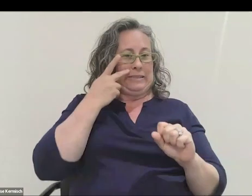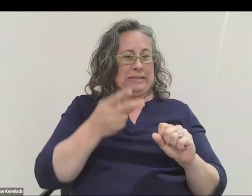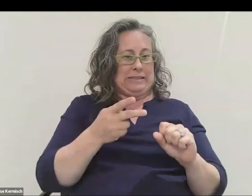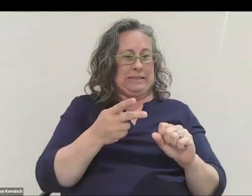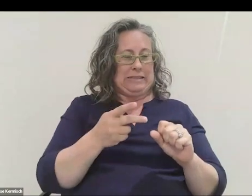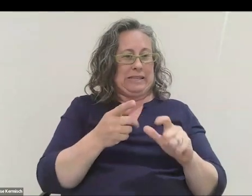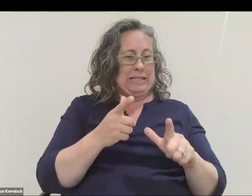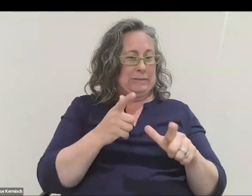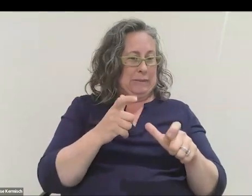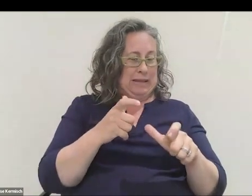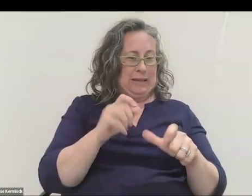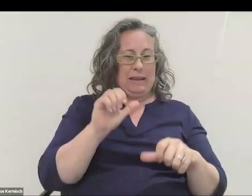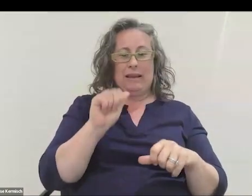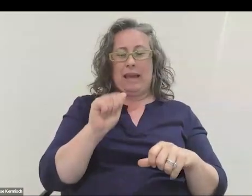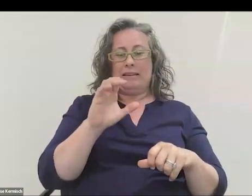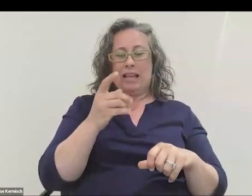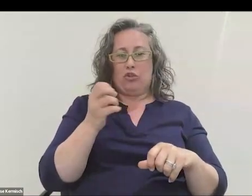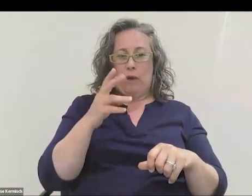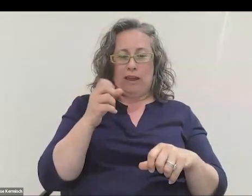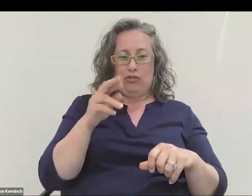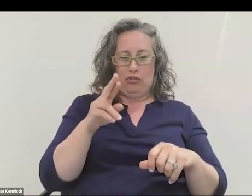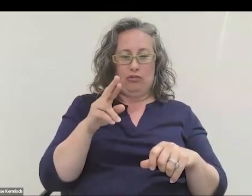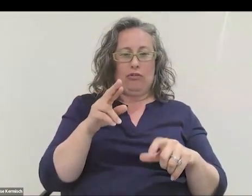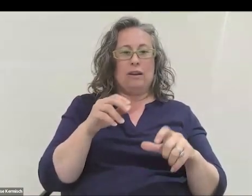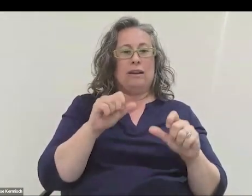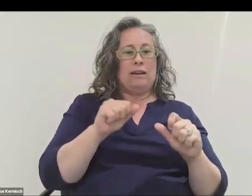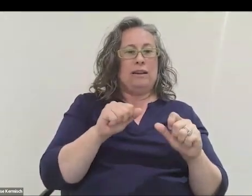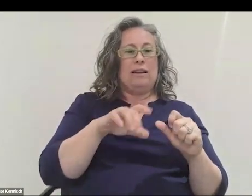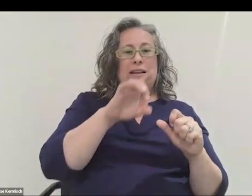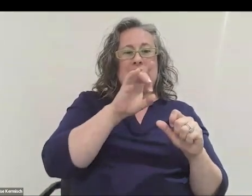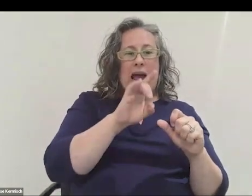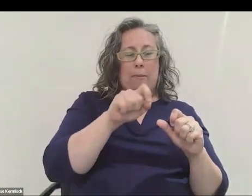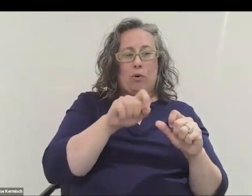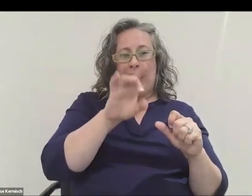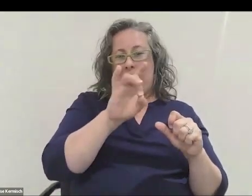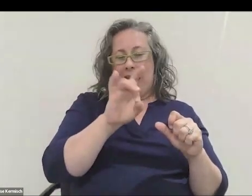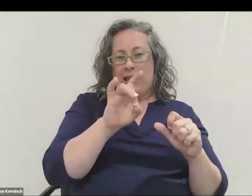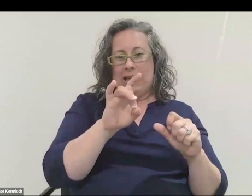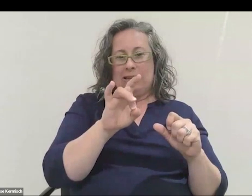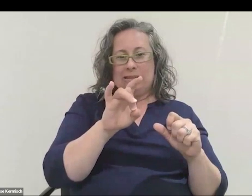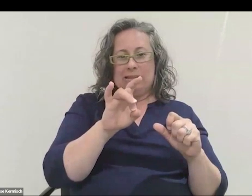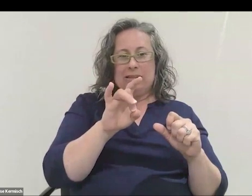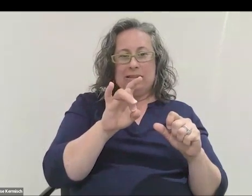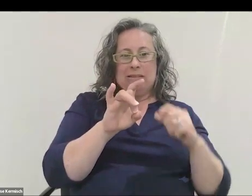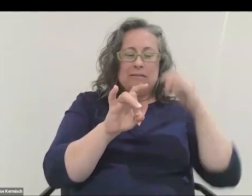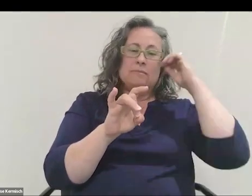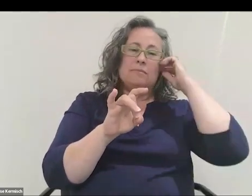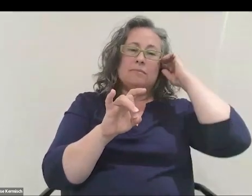the accelerometer is reading 9 meters per second squared, 9.8 meters per second squared. It's roughly 10 on that scale because it's a little bit off,